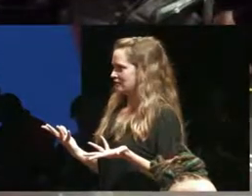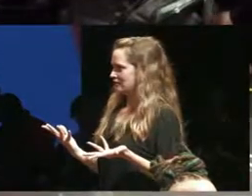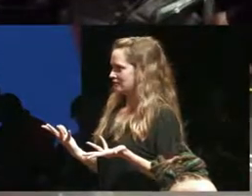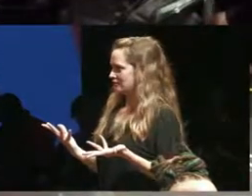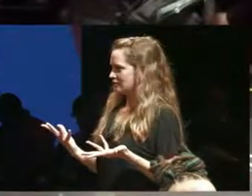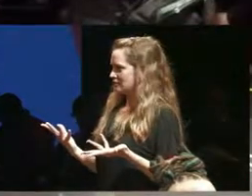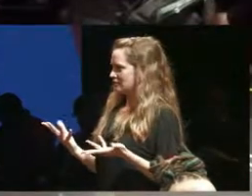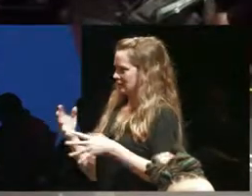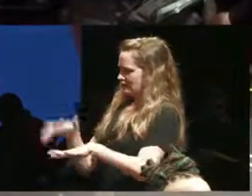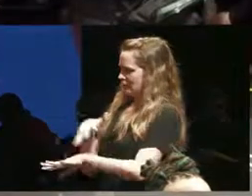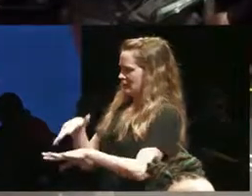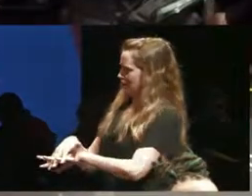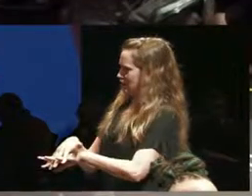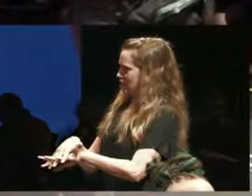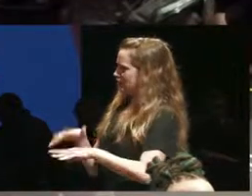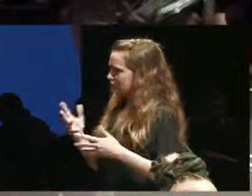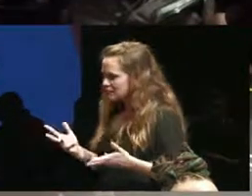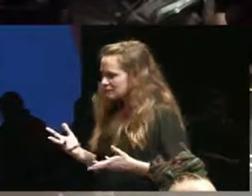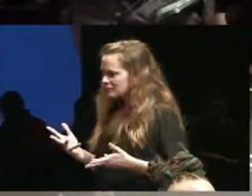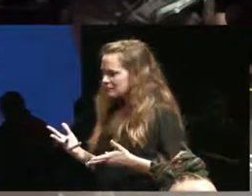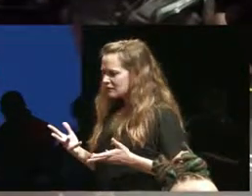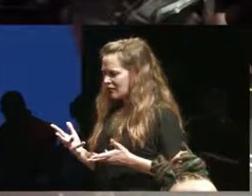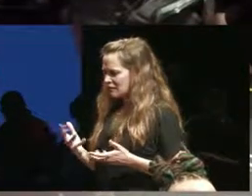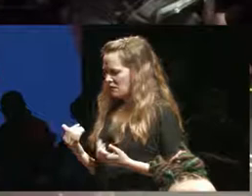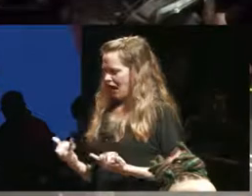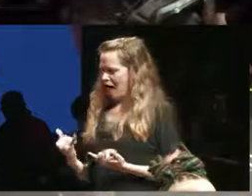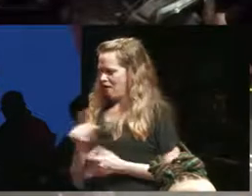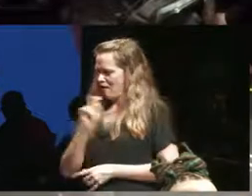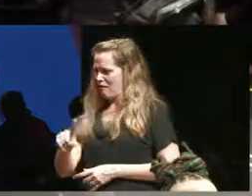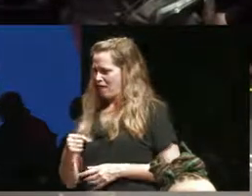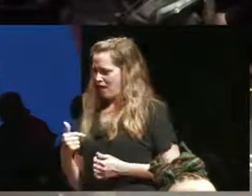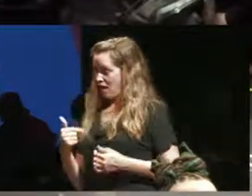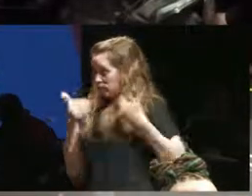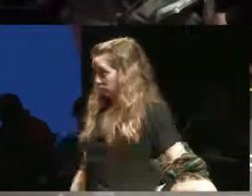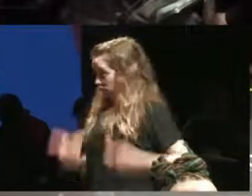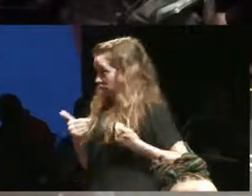without being indigenous arts so now my question is well if I if I'm kind of